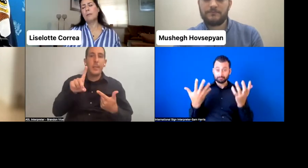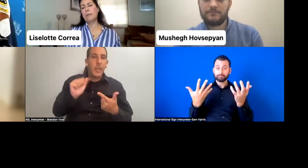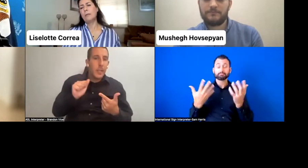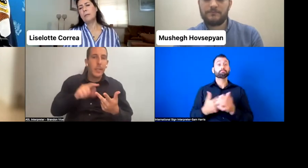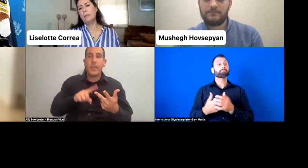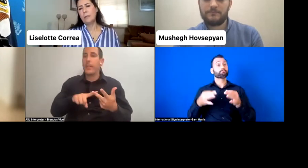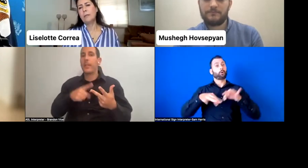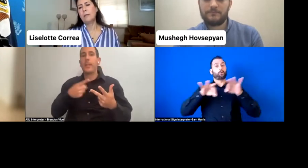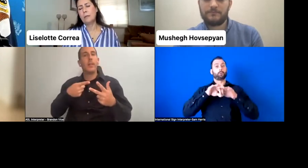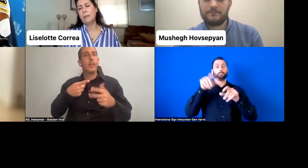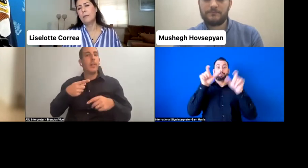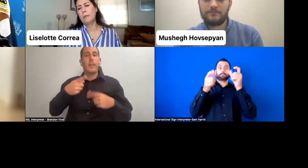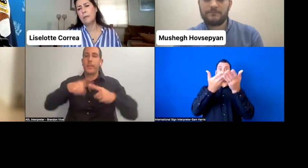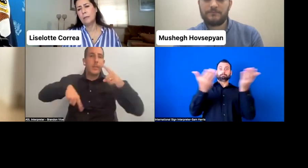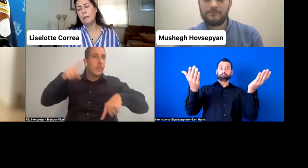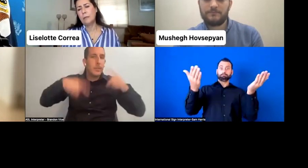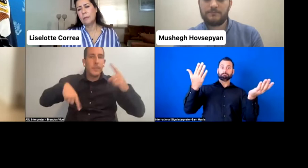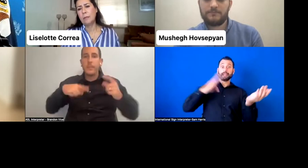communities, and individuals.